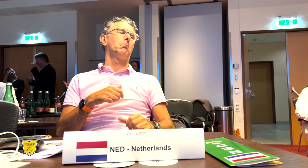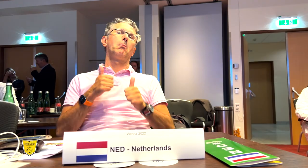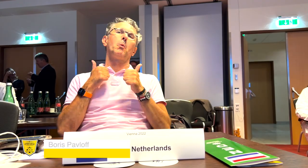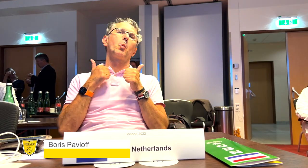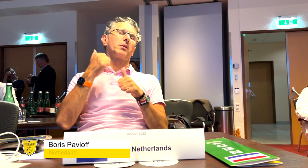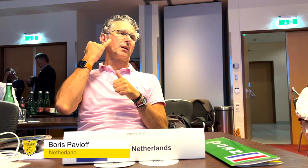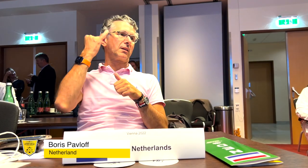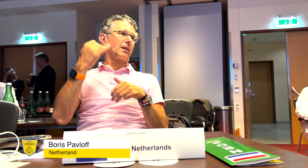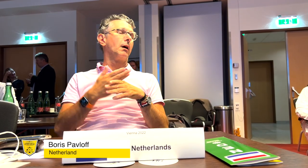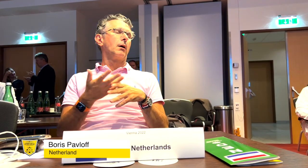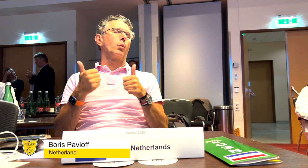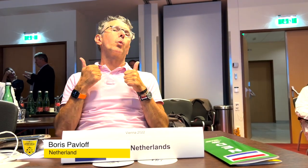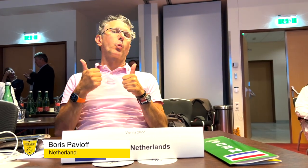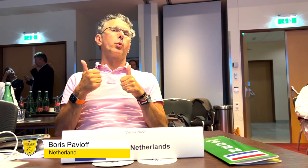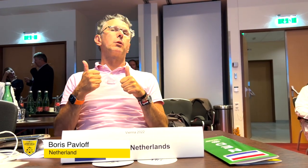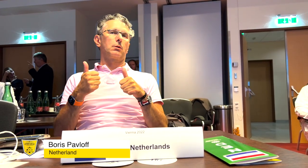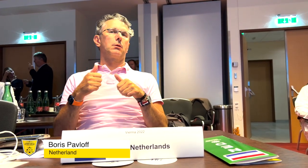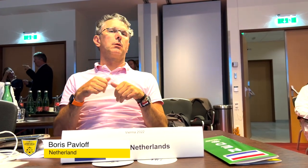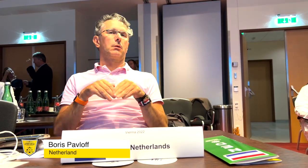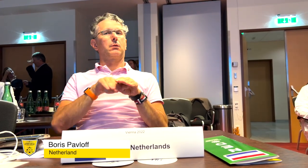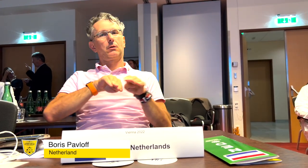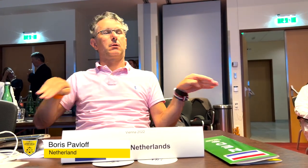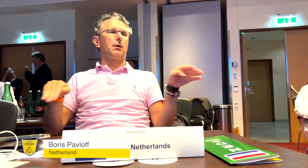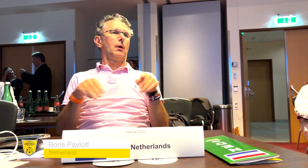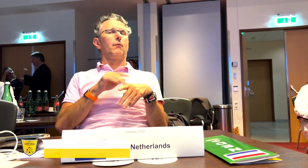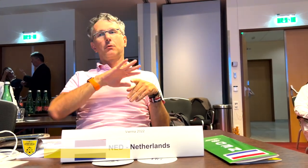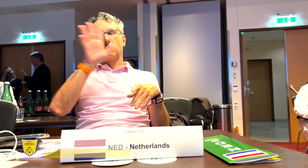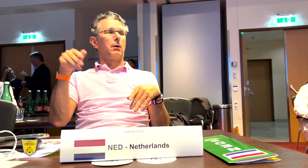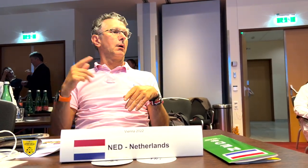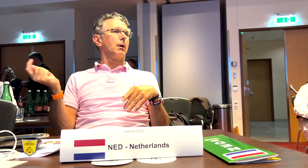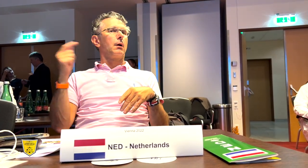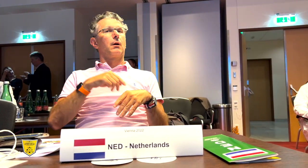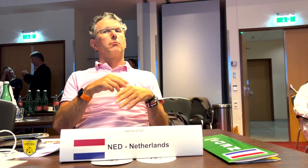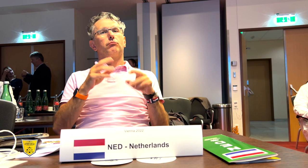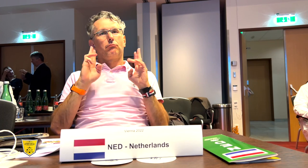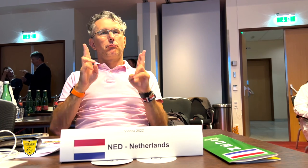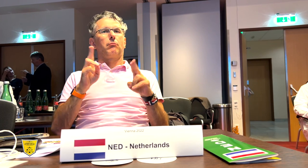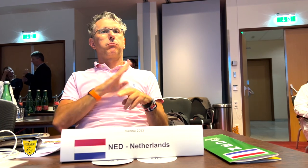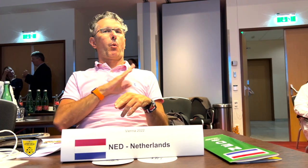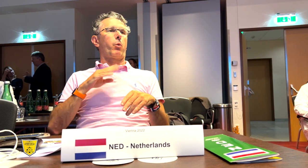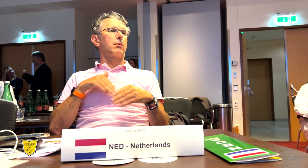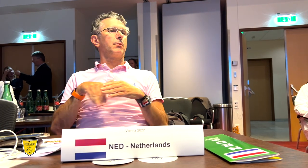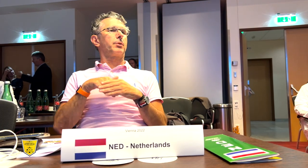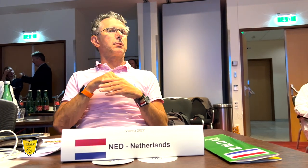I think it’s a good idea so the Board and Members